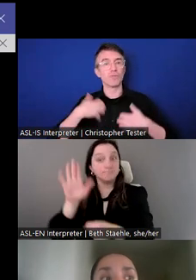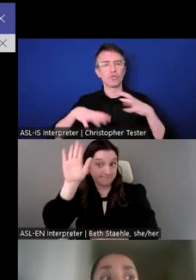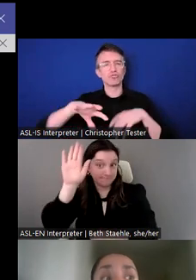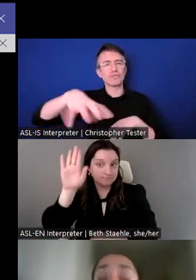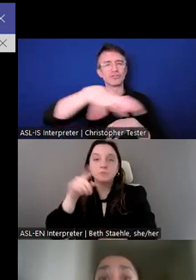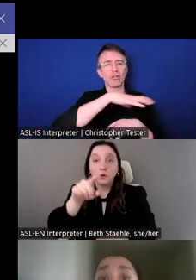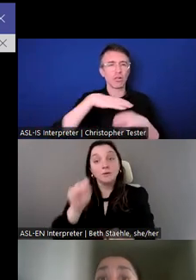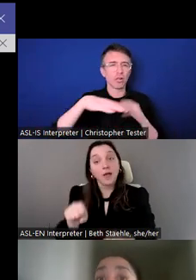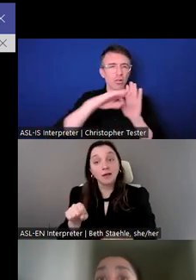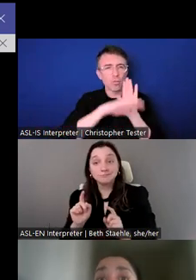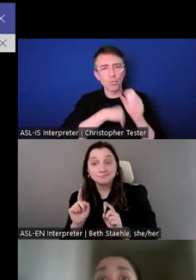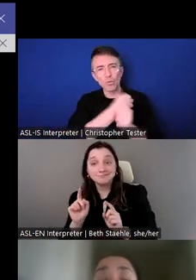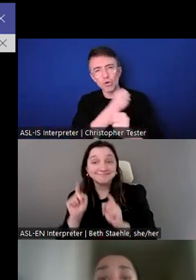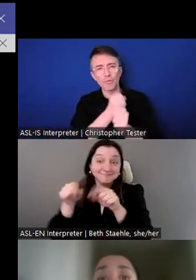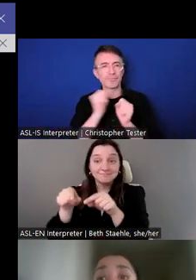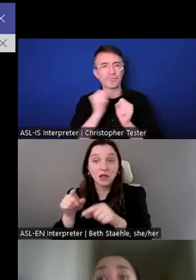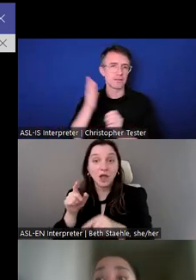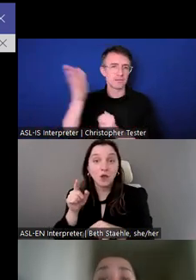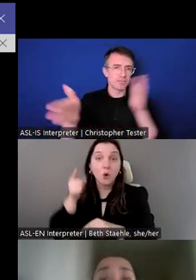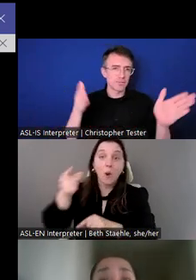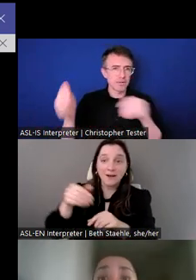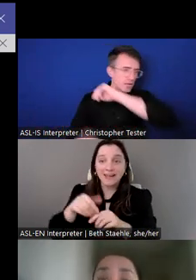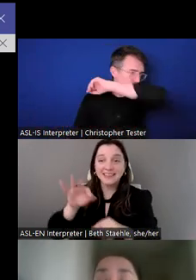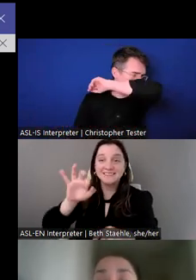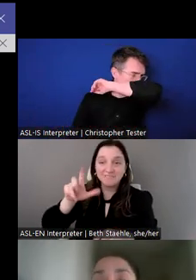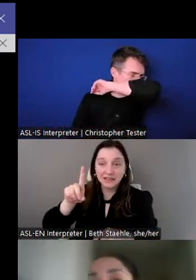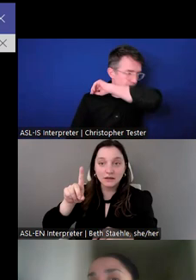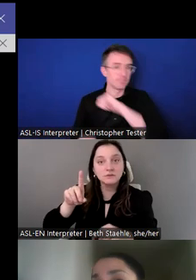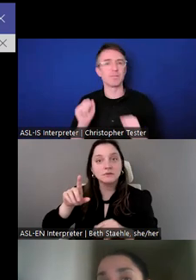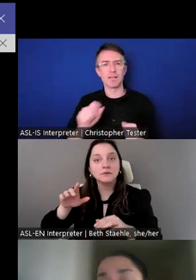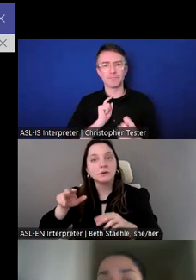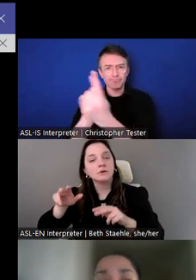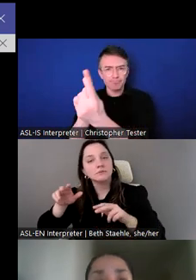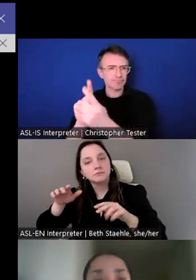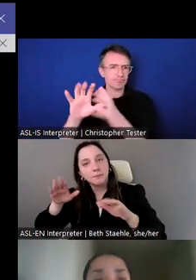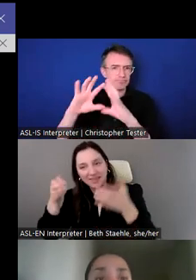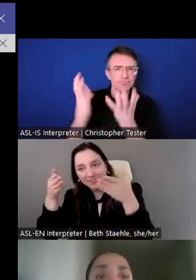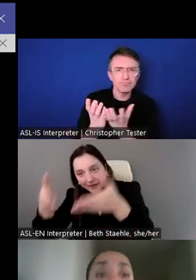know, get some field experience and work in the countries that USIP currently works in.